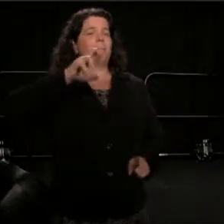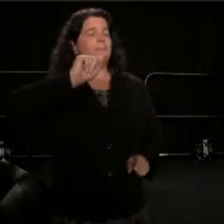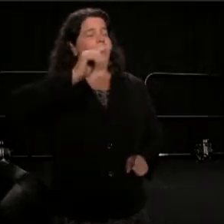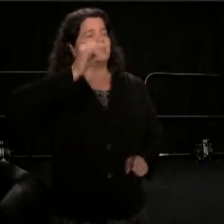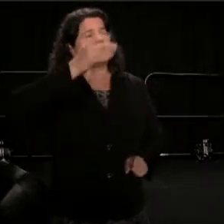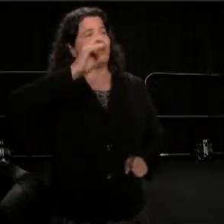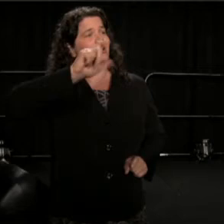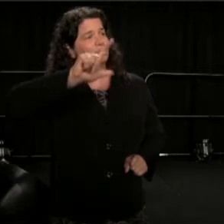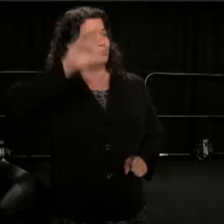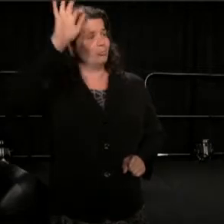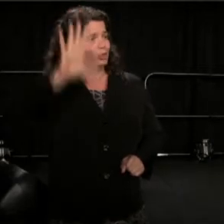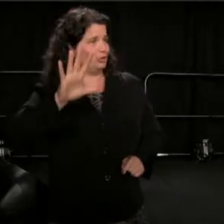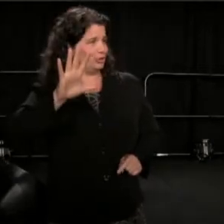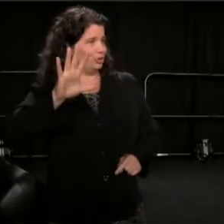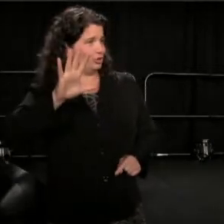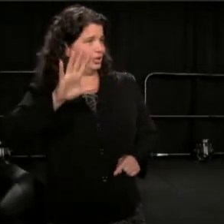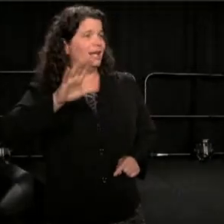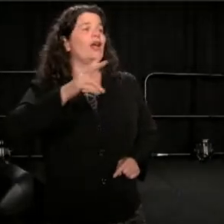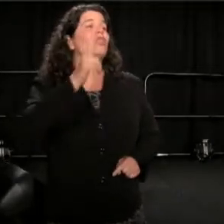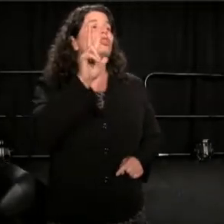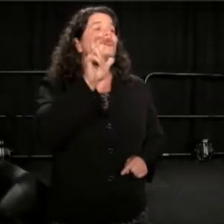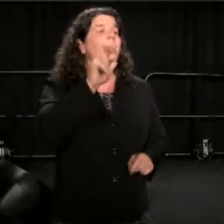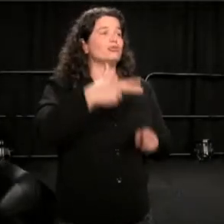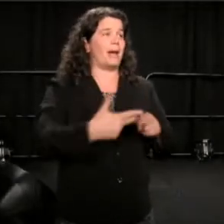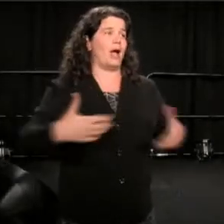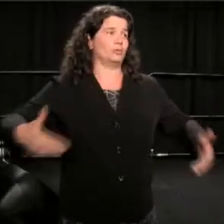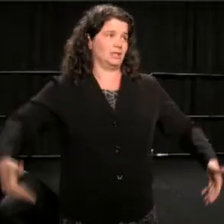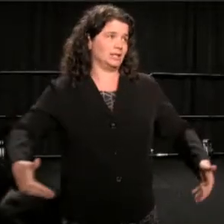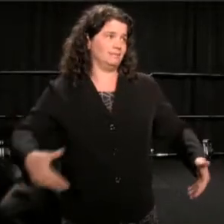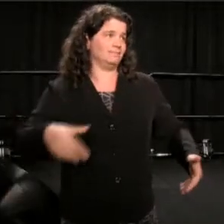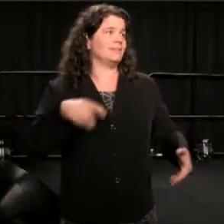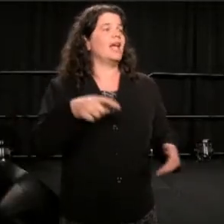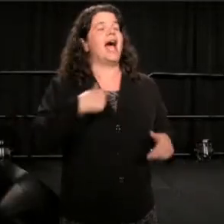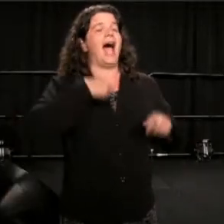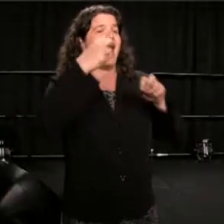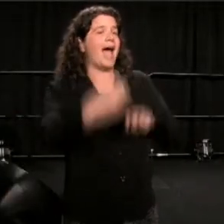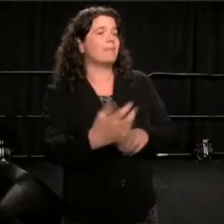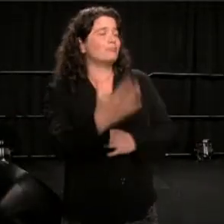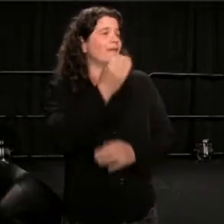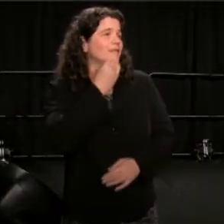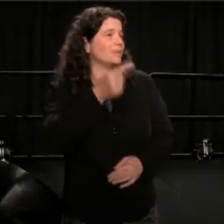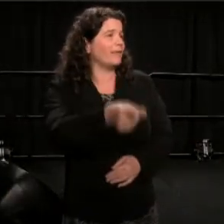one brown eye and one white eye. And he made so many biblical references that I did't understand.